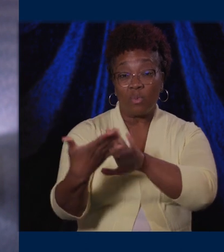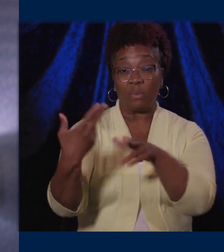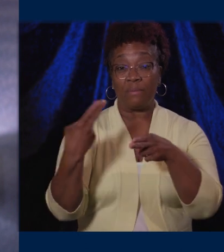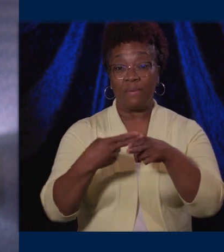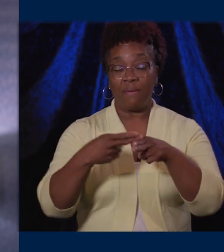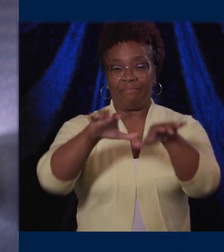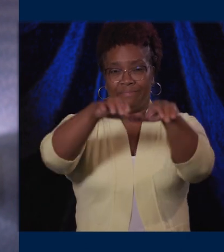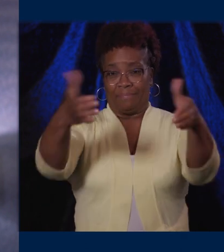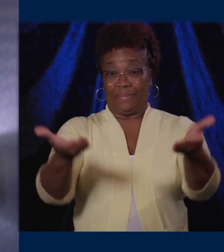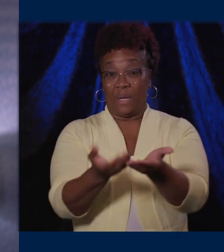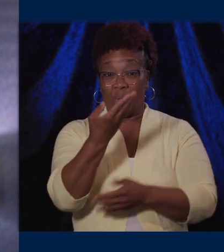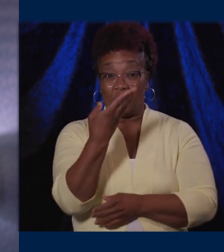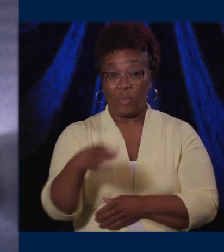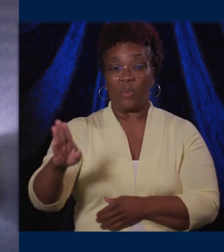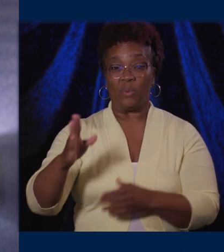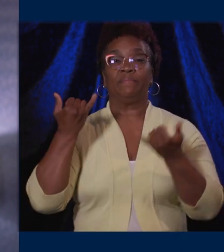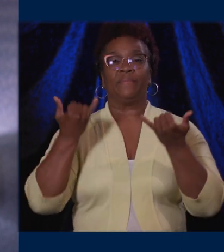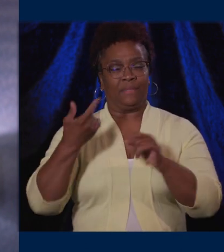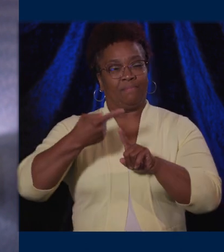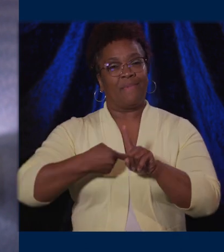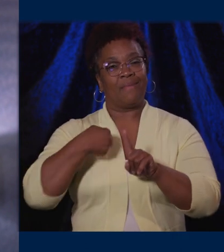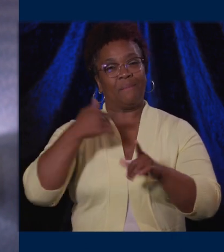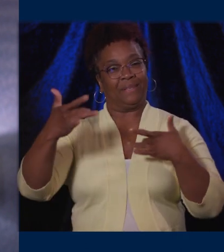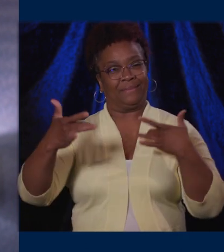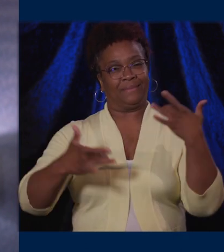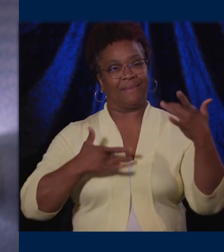I’m excited to share just a few of our efforts that are specific to Michigan.